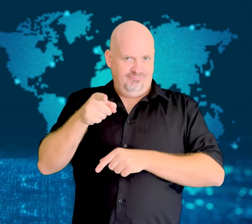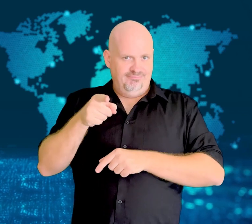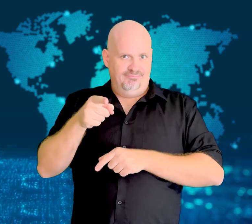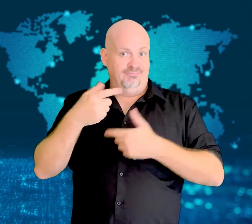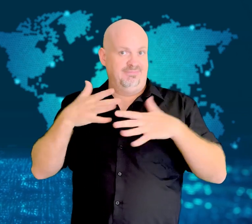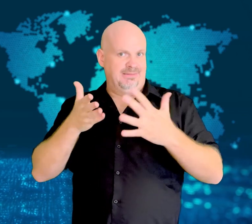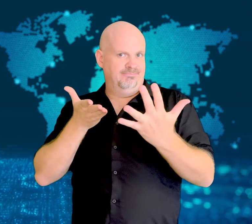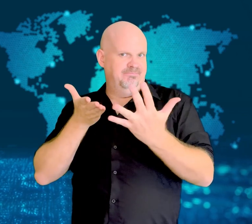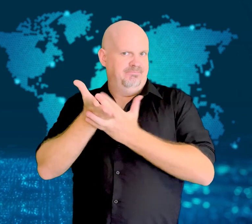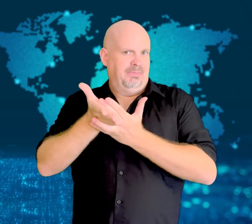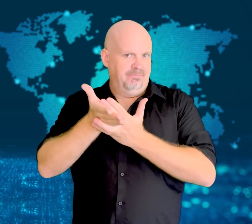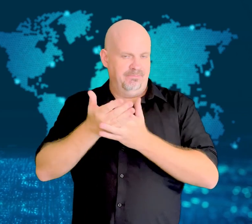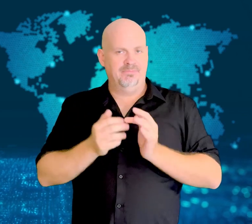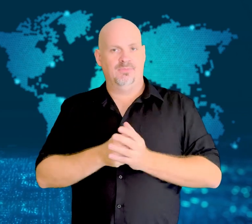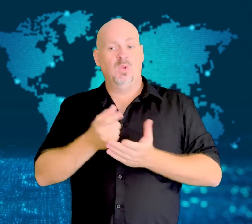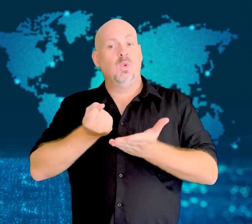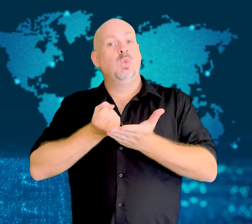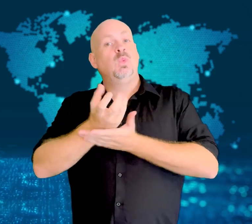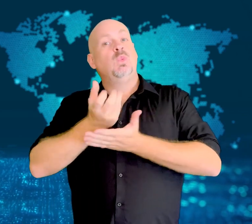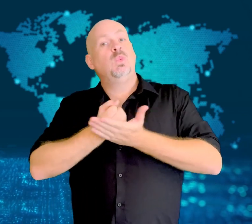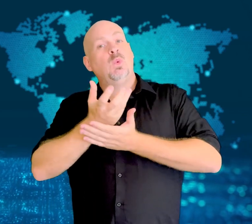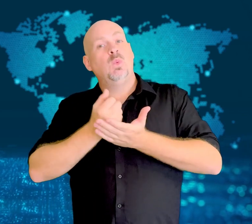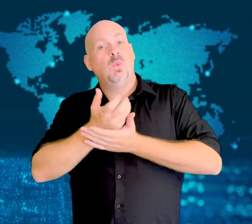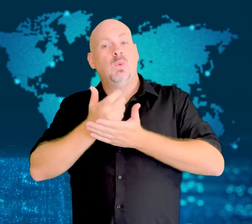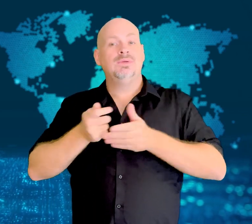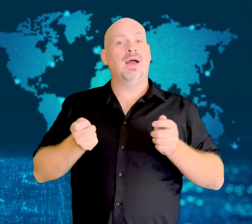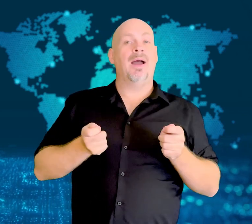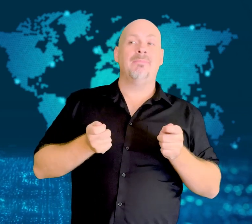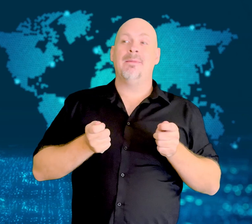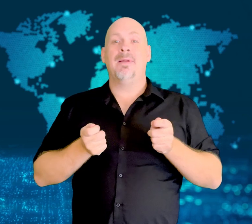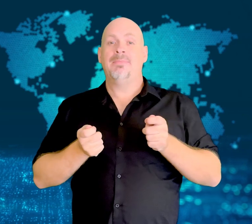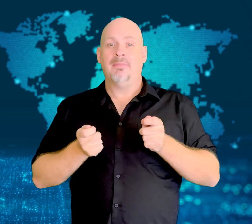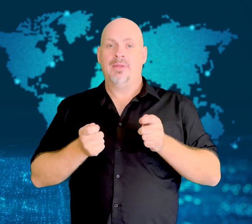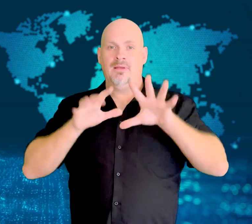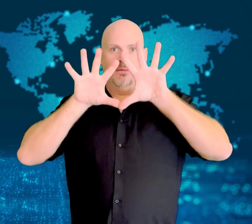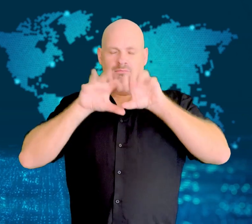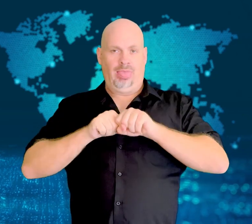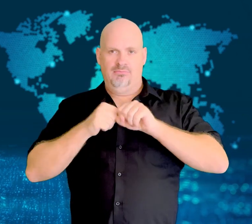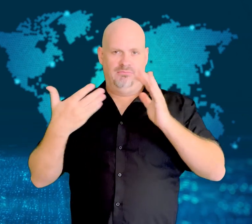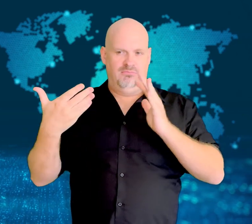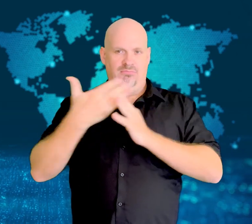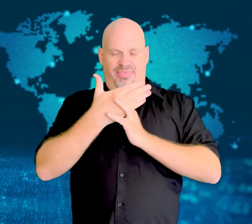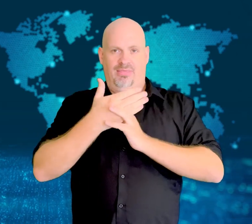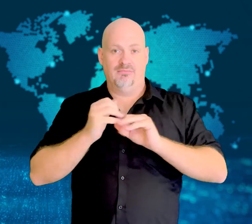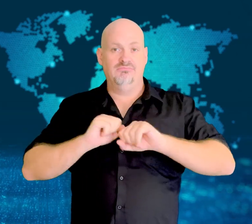A news program was interrupted with images and messages in